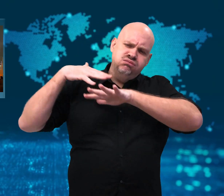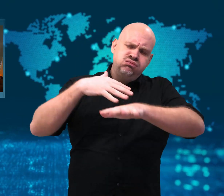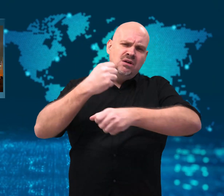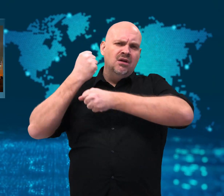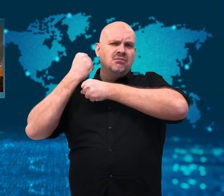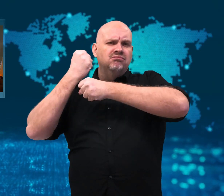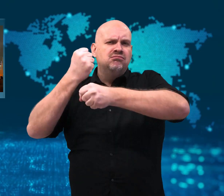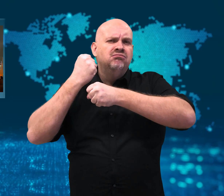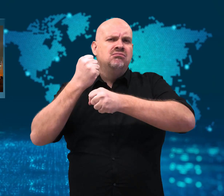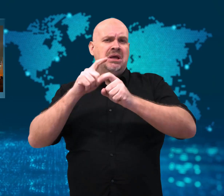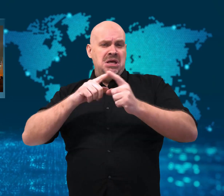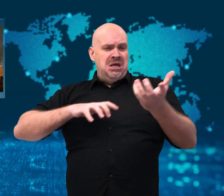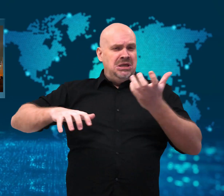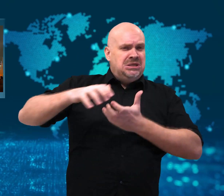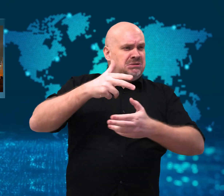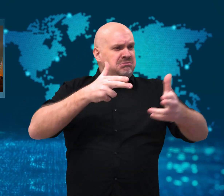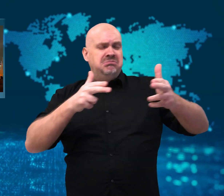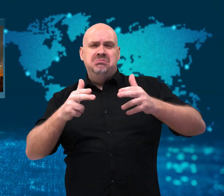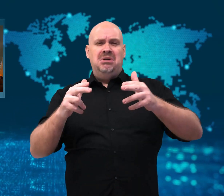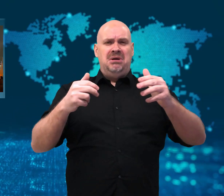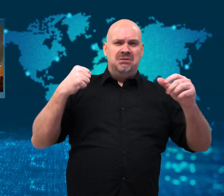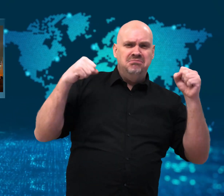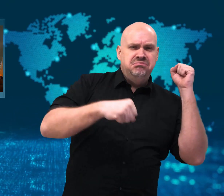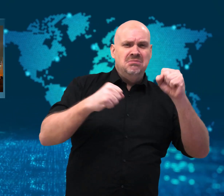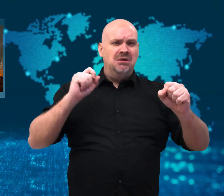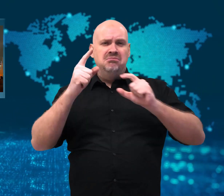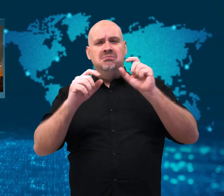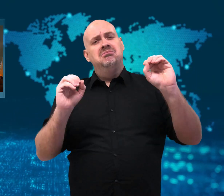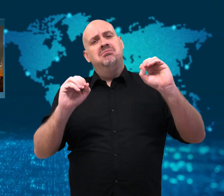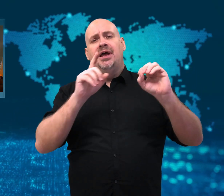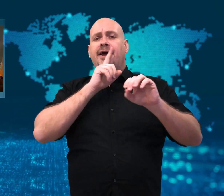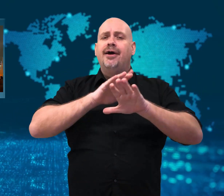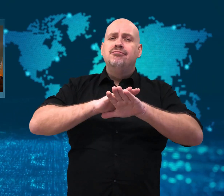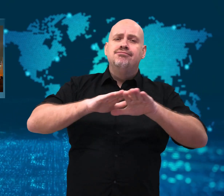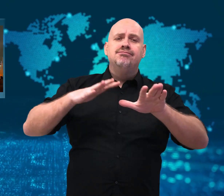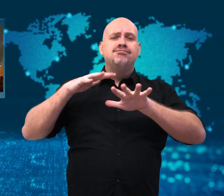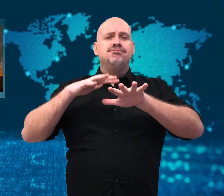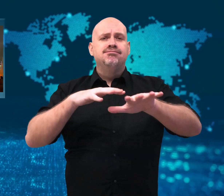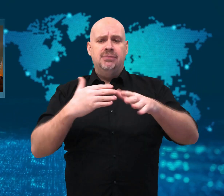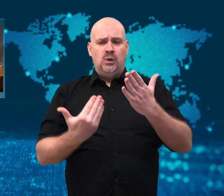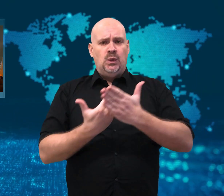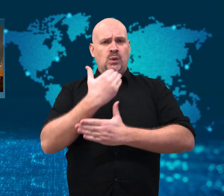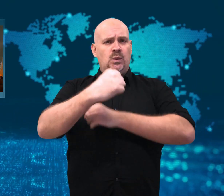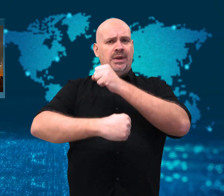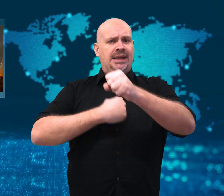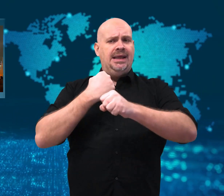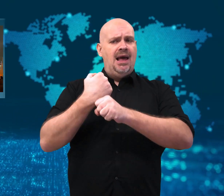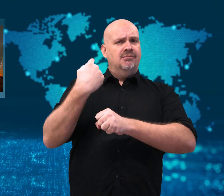weekend, but violent unrest soon spread through the country.